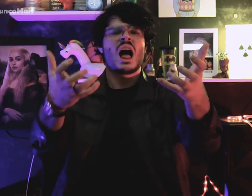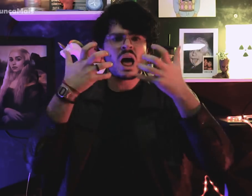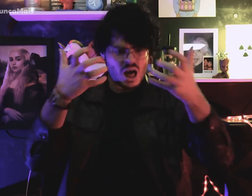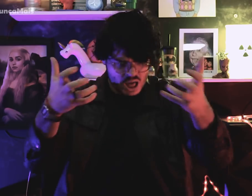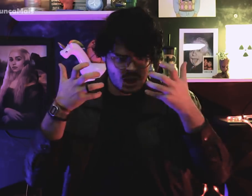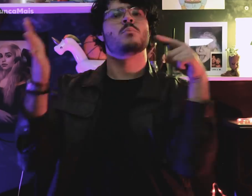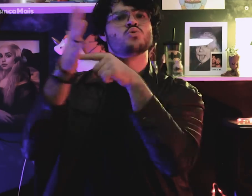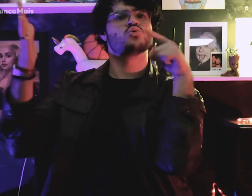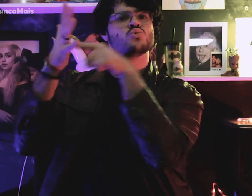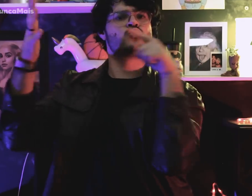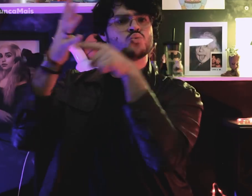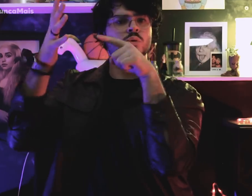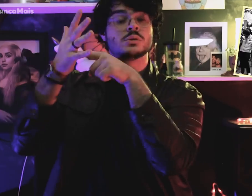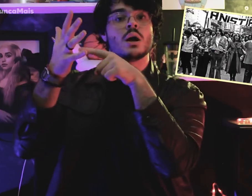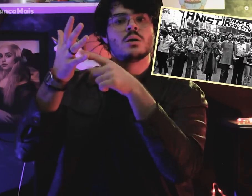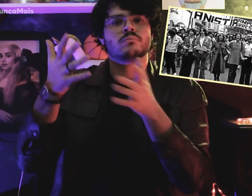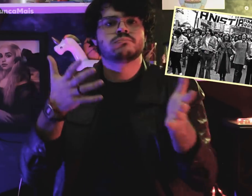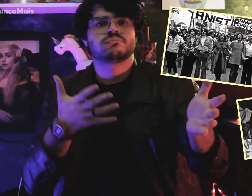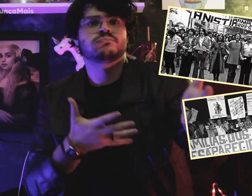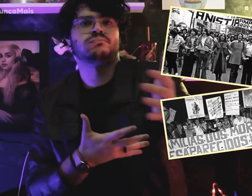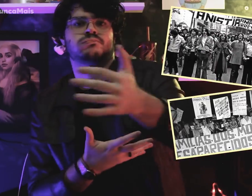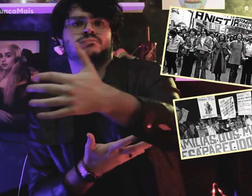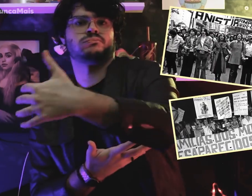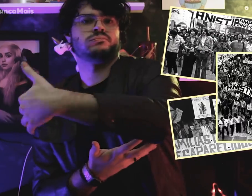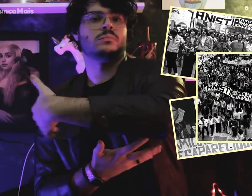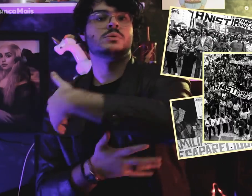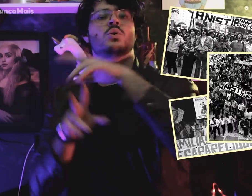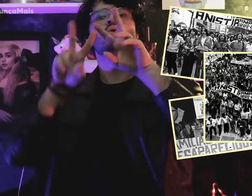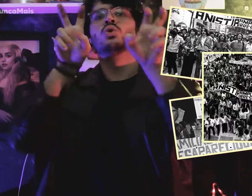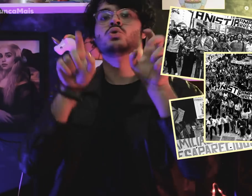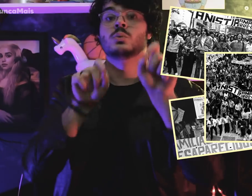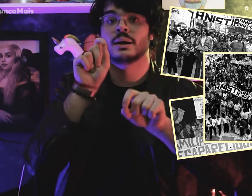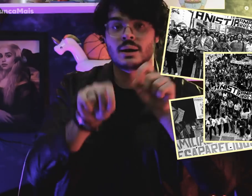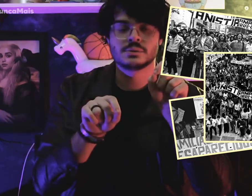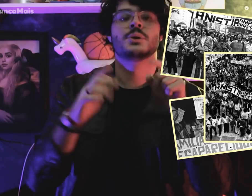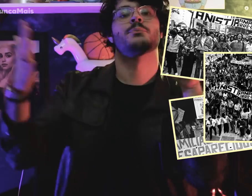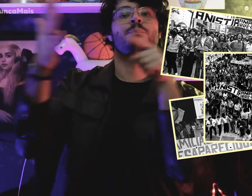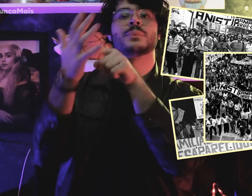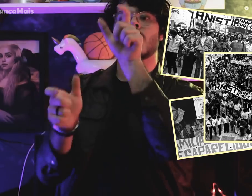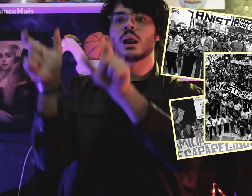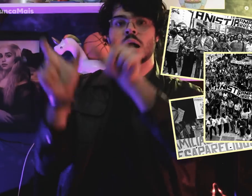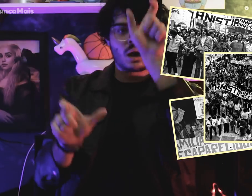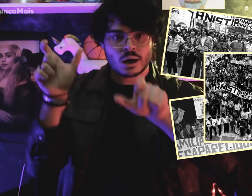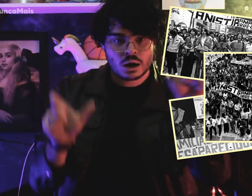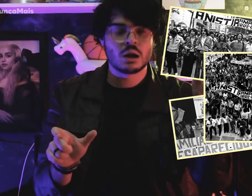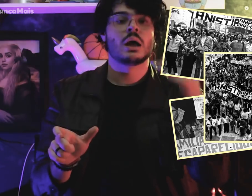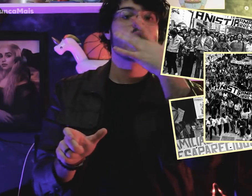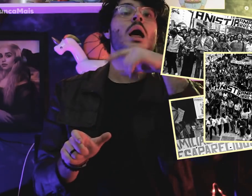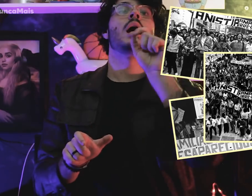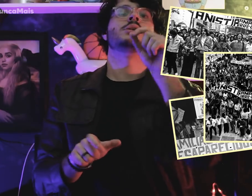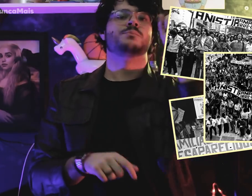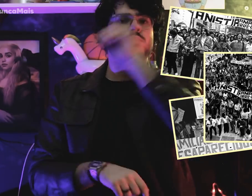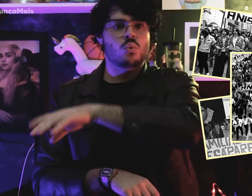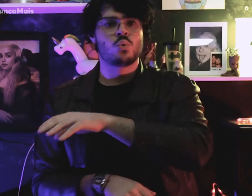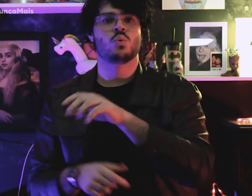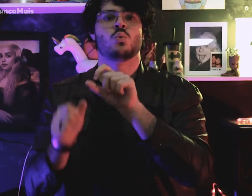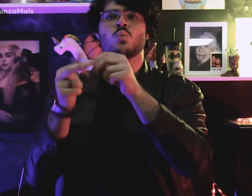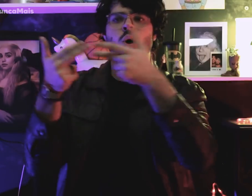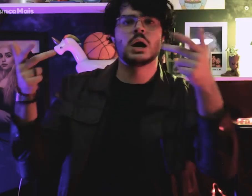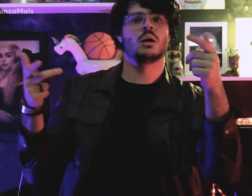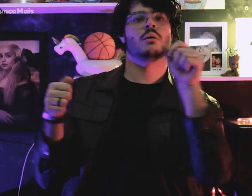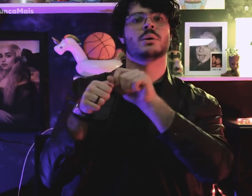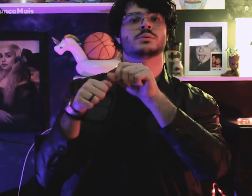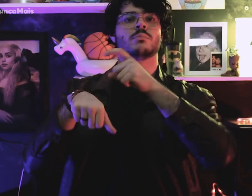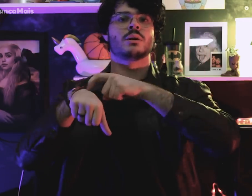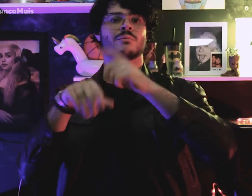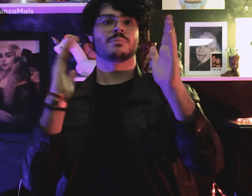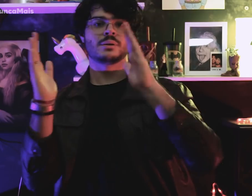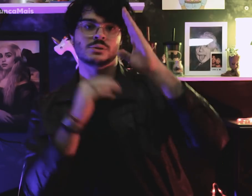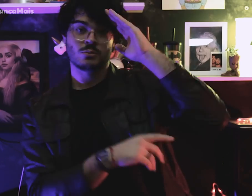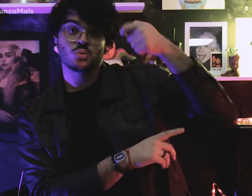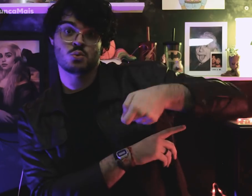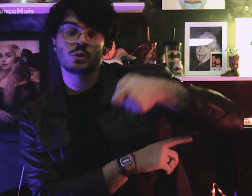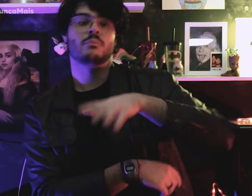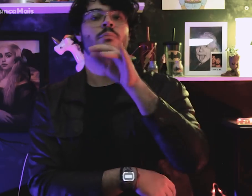que coletavam as denúncias dos abusos cometidos durante a ditadura militar,